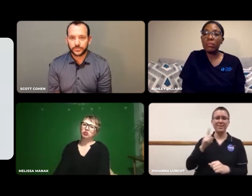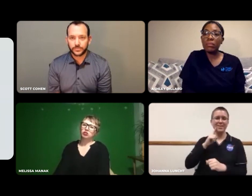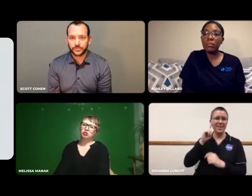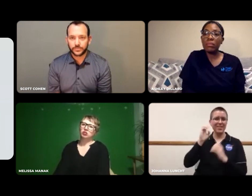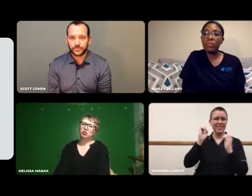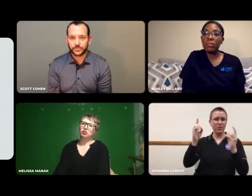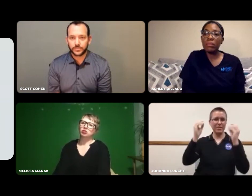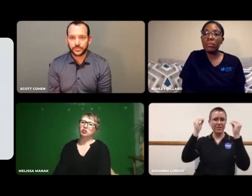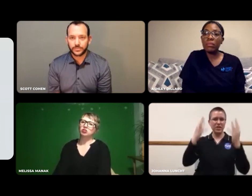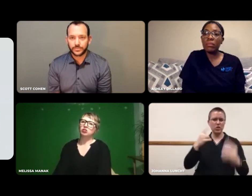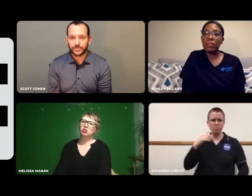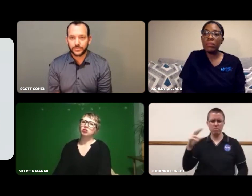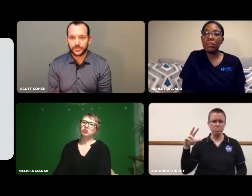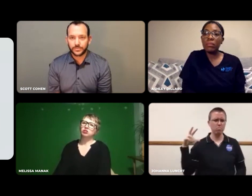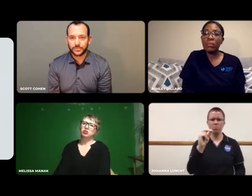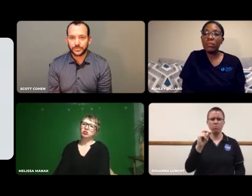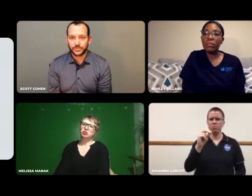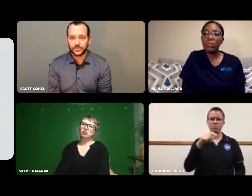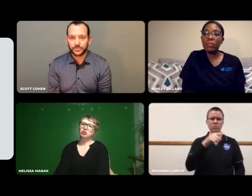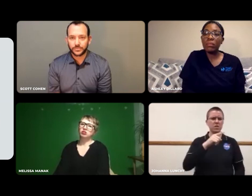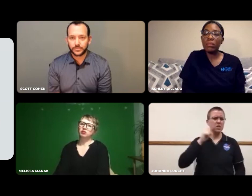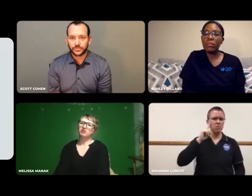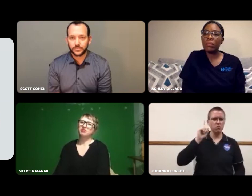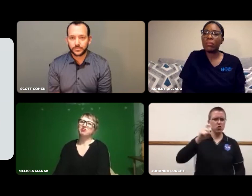a deaf education teacher said, "No."